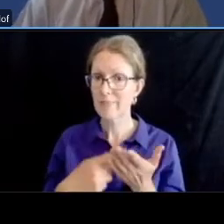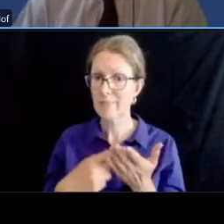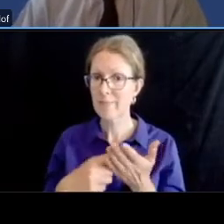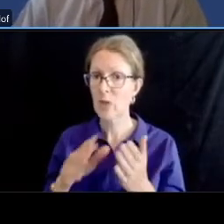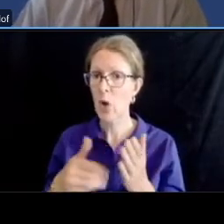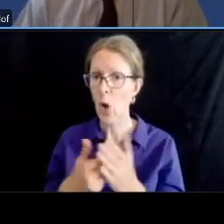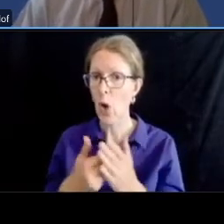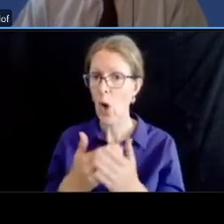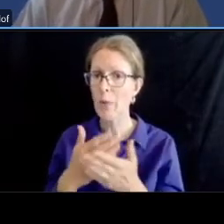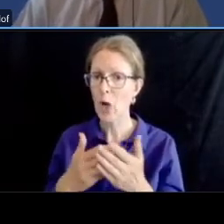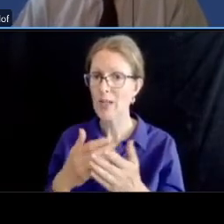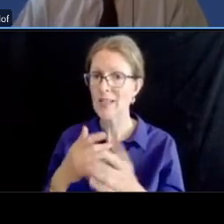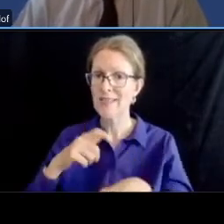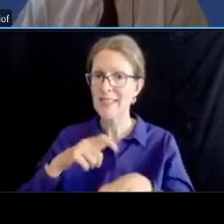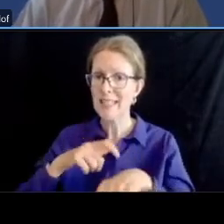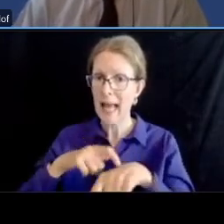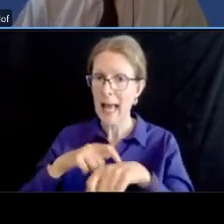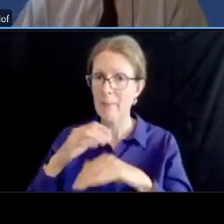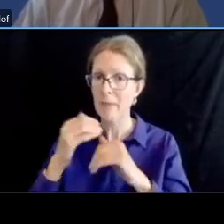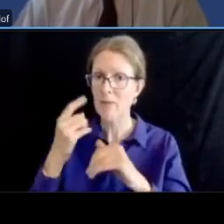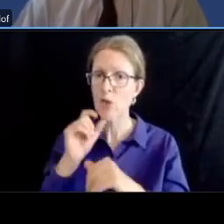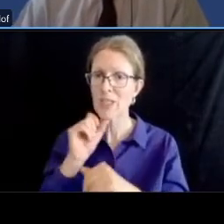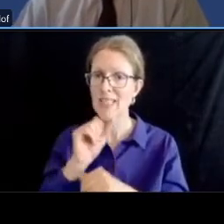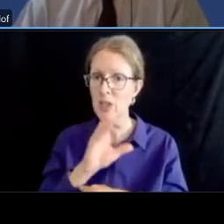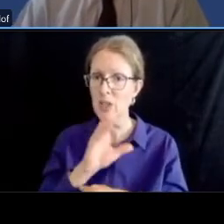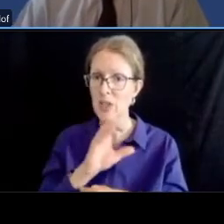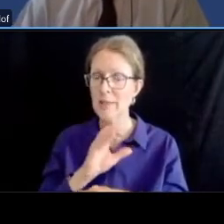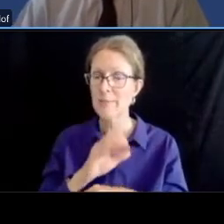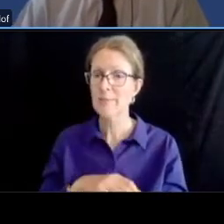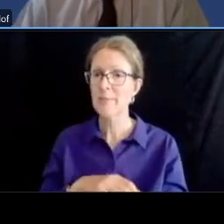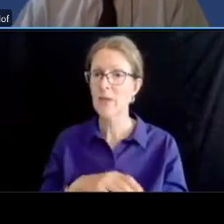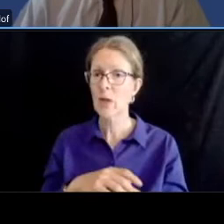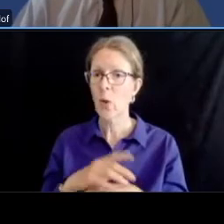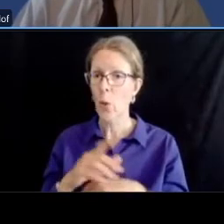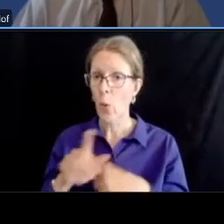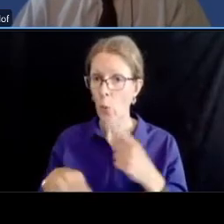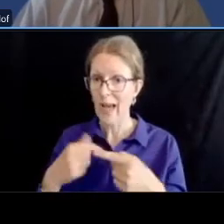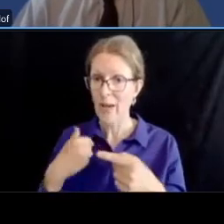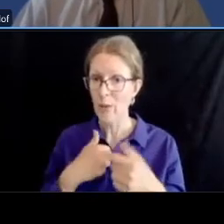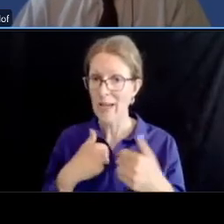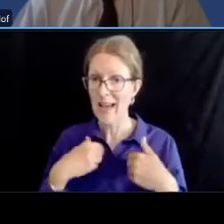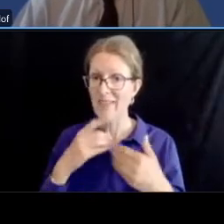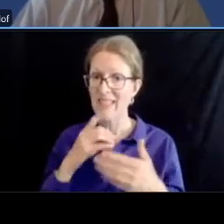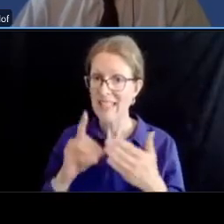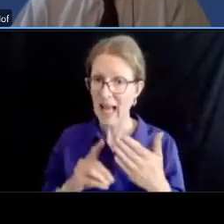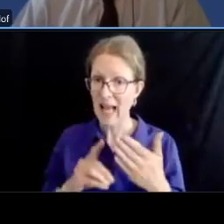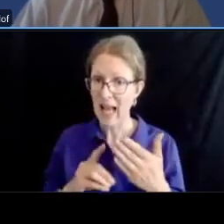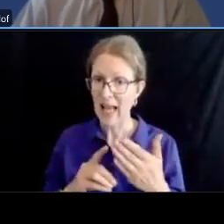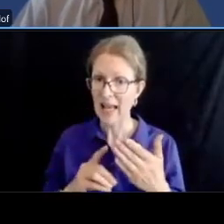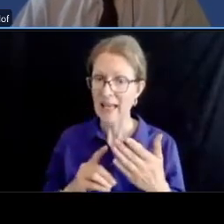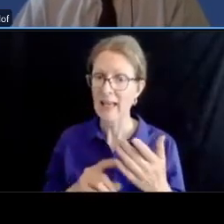ease kind of group to look at the um the signal timing again so it'll be an iterative process